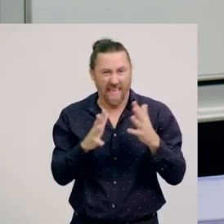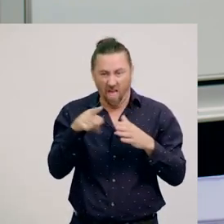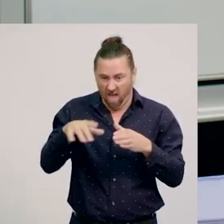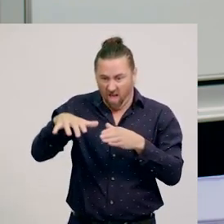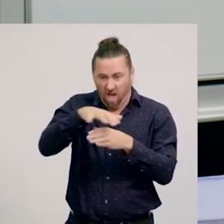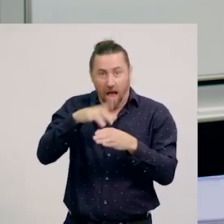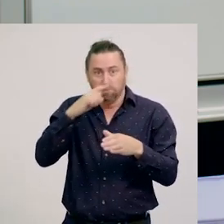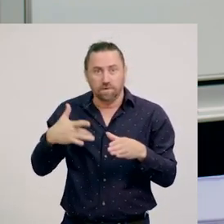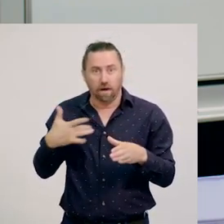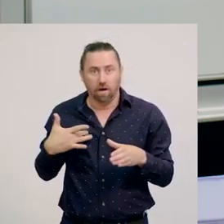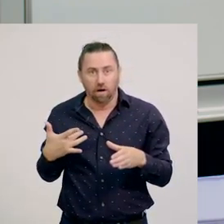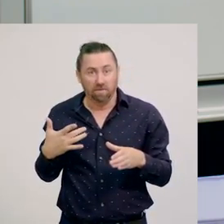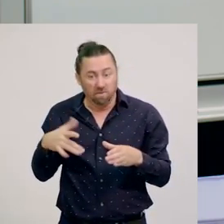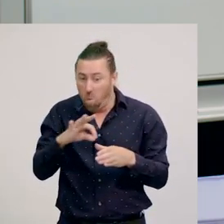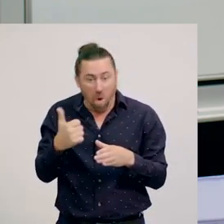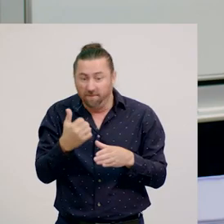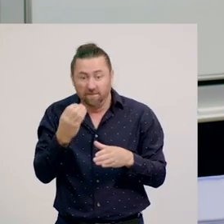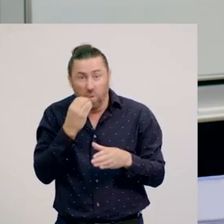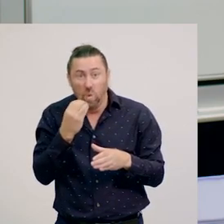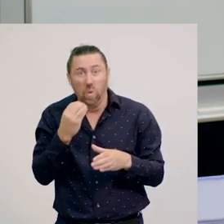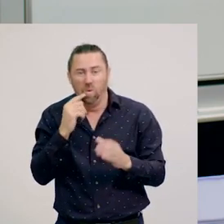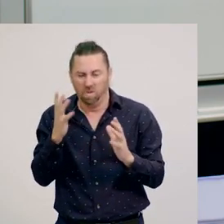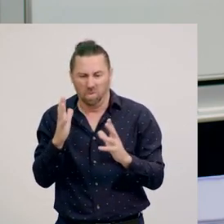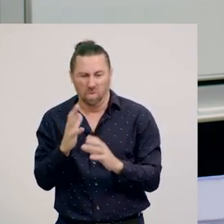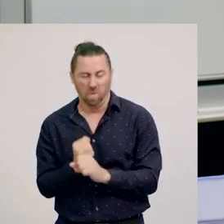If they don’t receive enough food, they are less likely to survive.